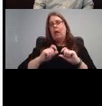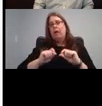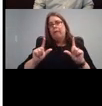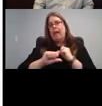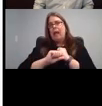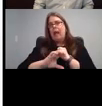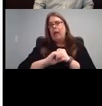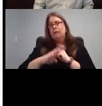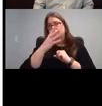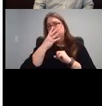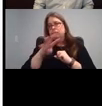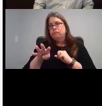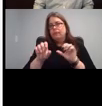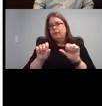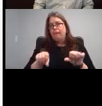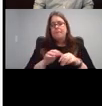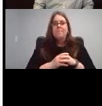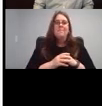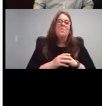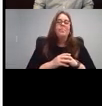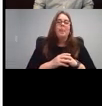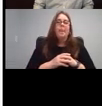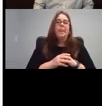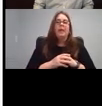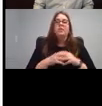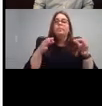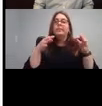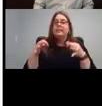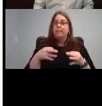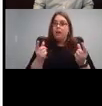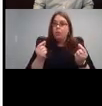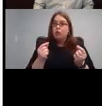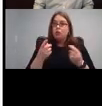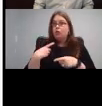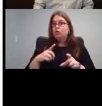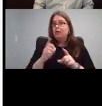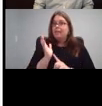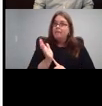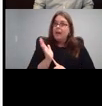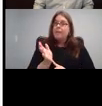So they explain what you do during your five minutes. A bunch of games you can do to work on their speech sounds and